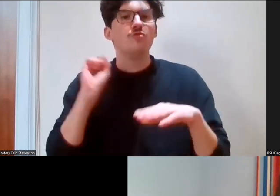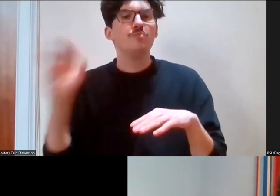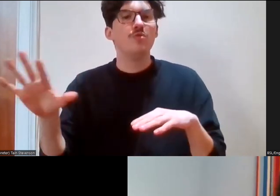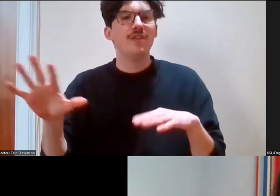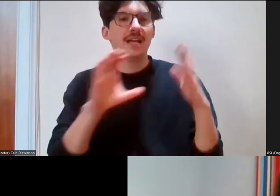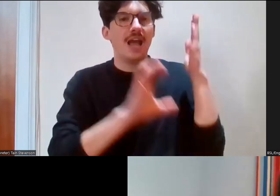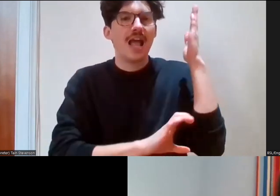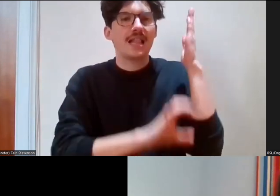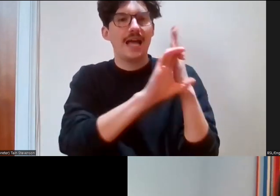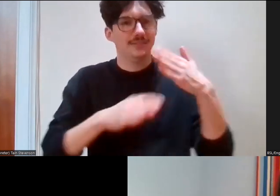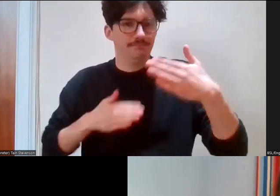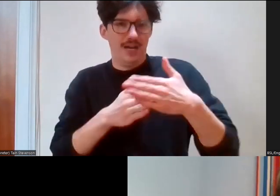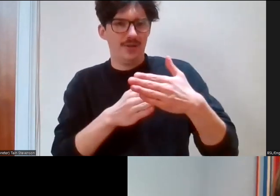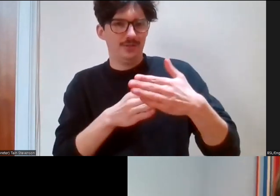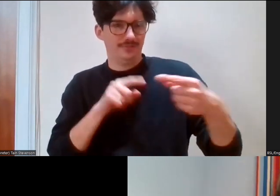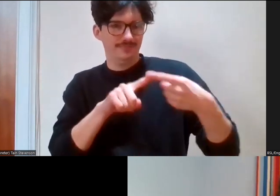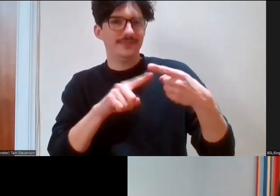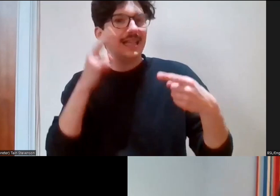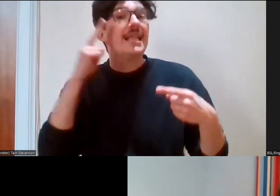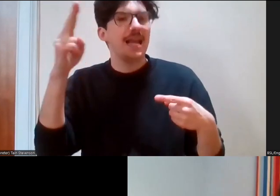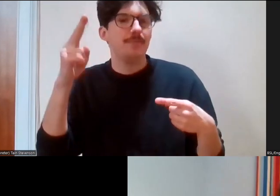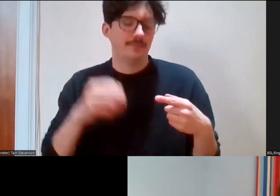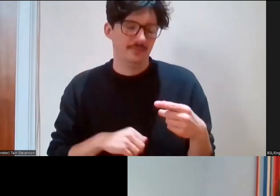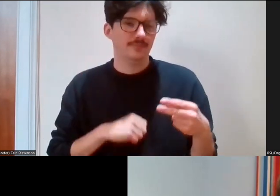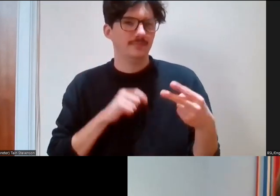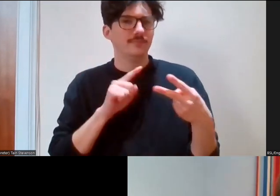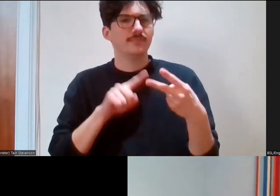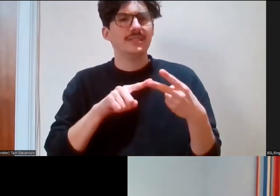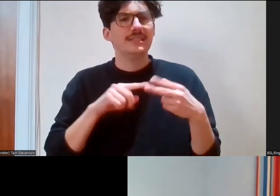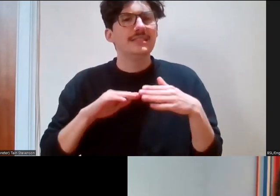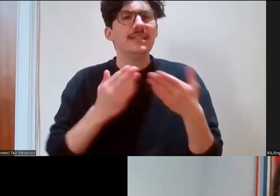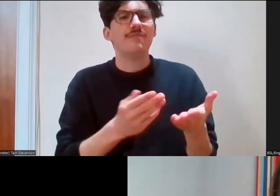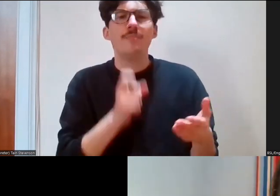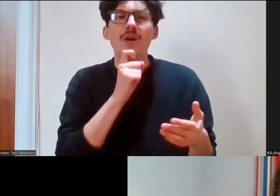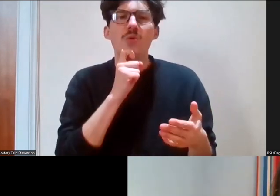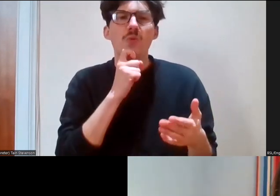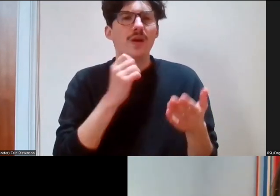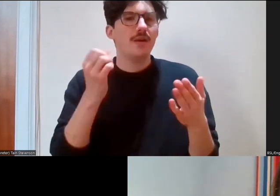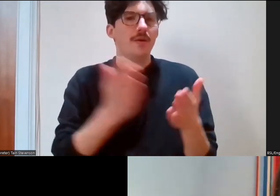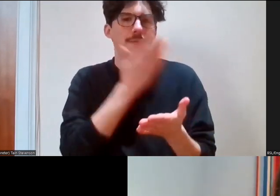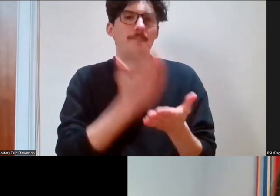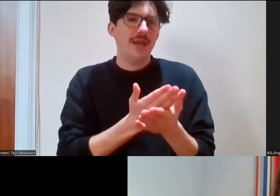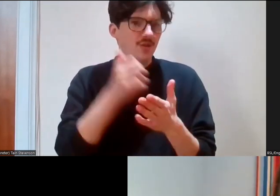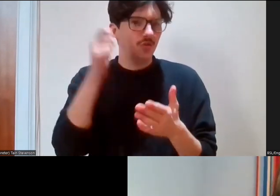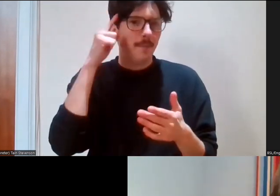is the name of the event. It's delivered by Make Your Mark and the Heritage Volunteering Group. For